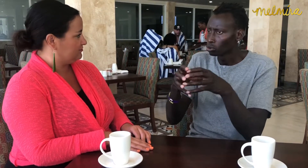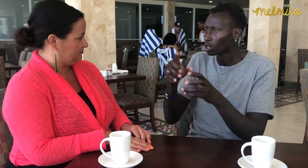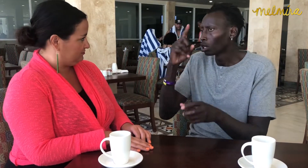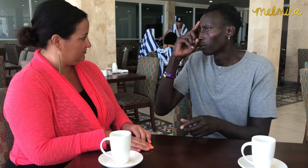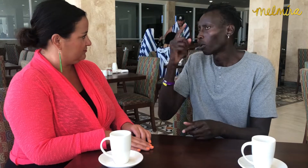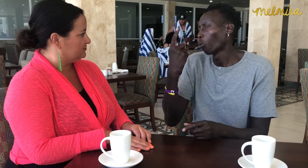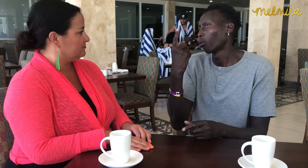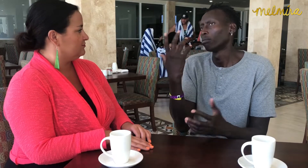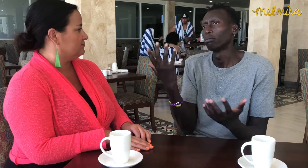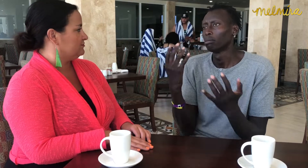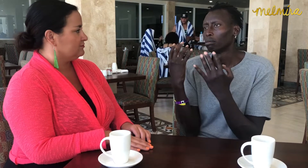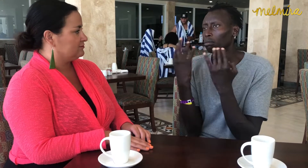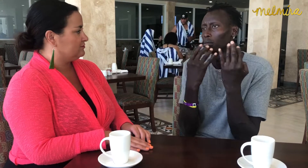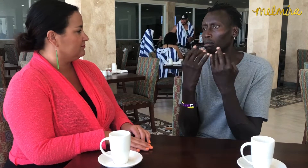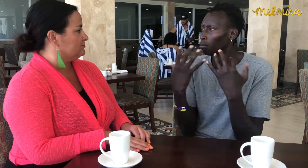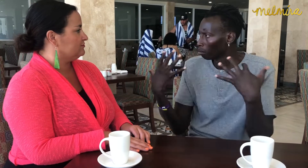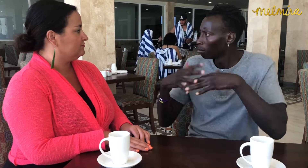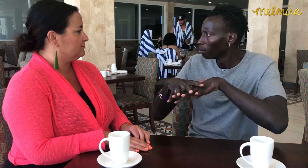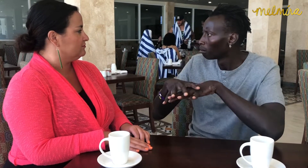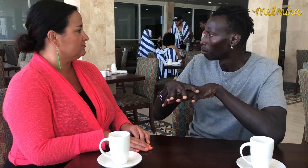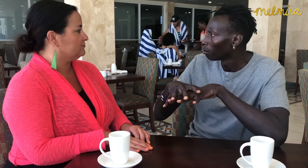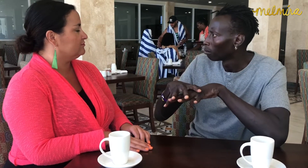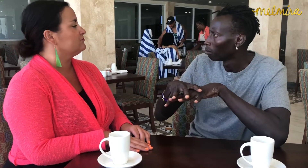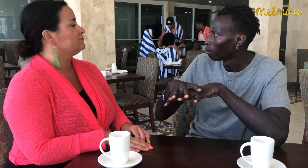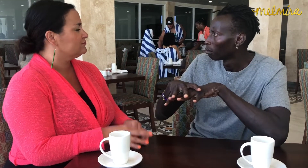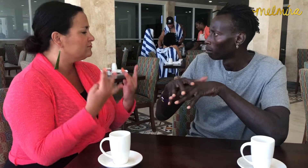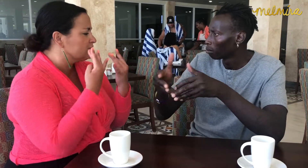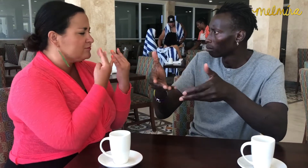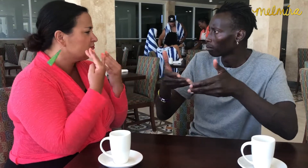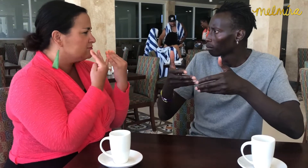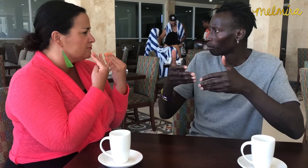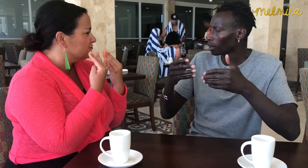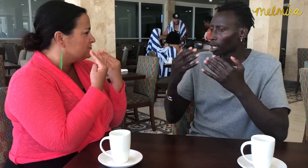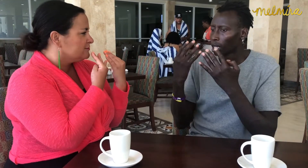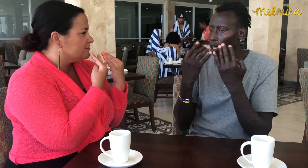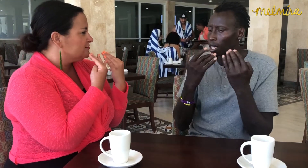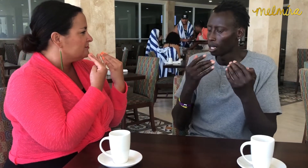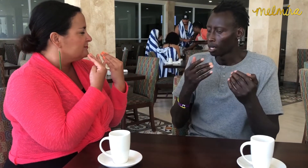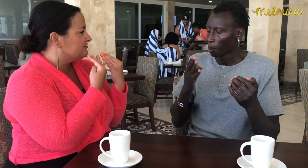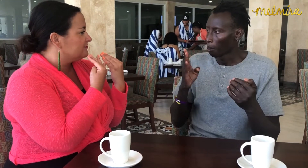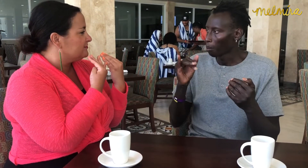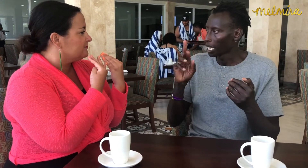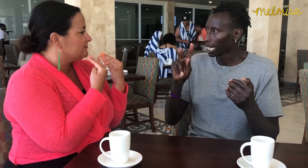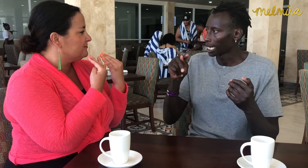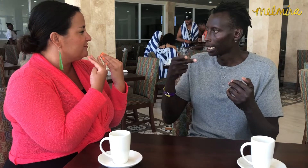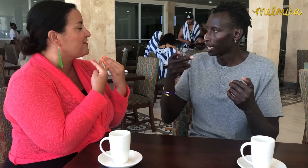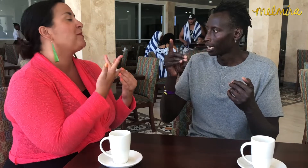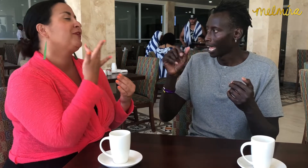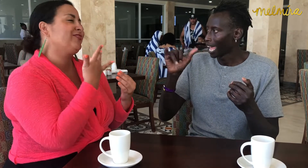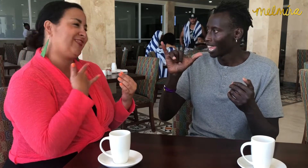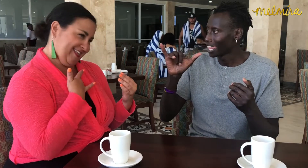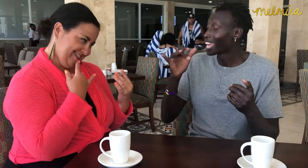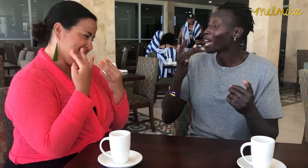for birthdays. I'm sorry, what was that? Oh, birthday.